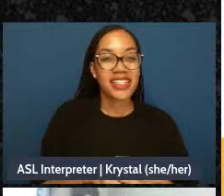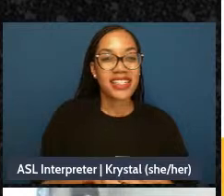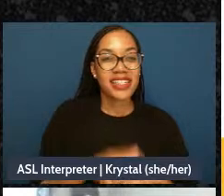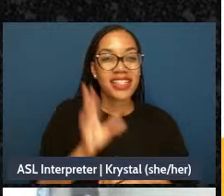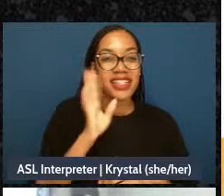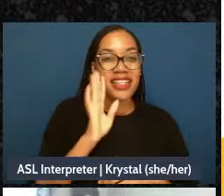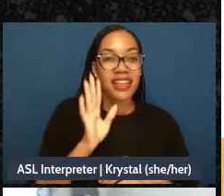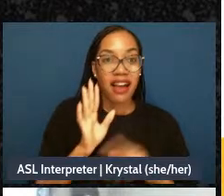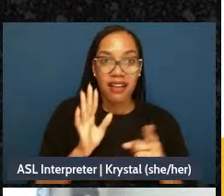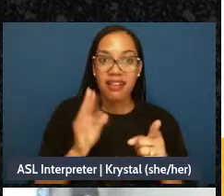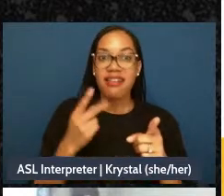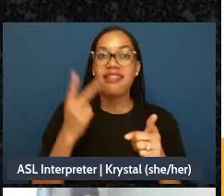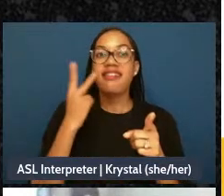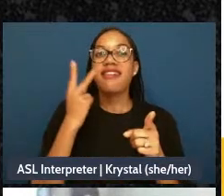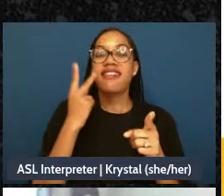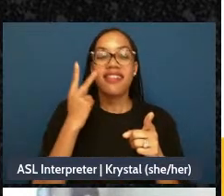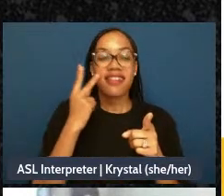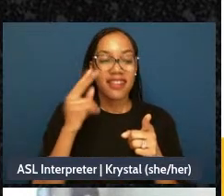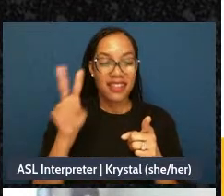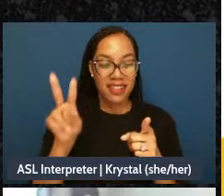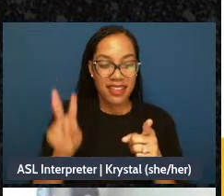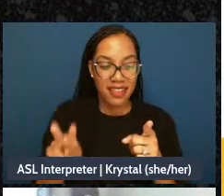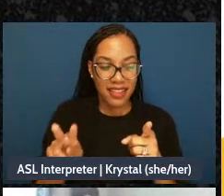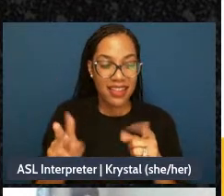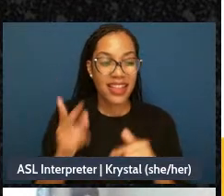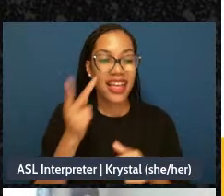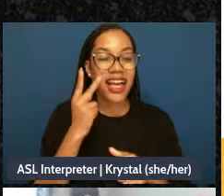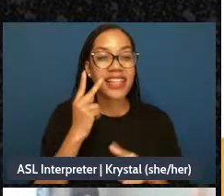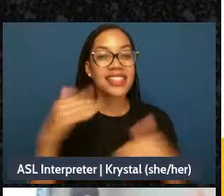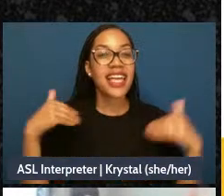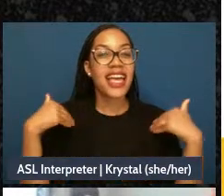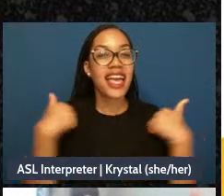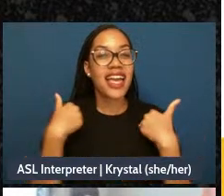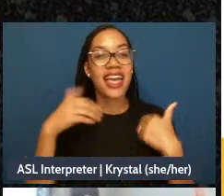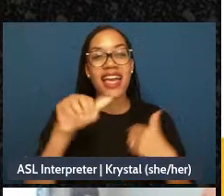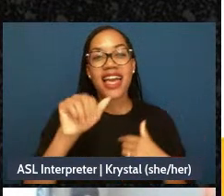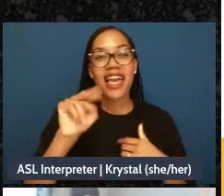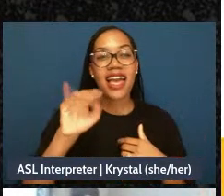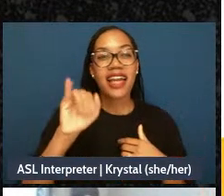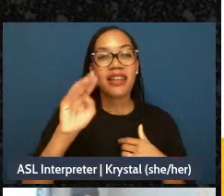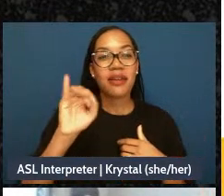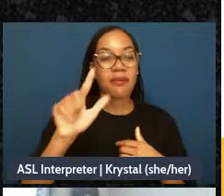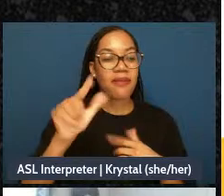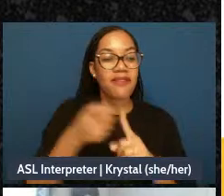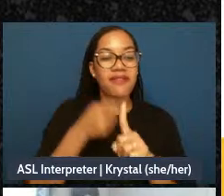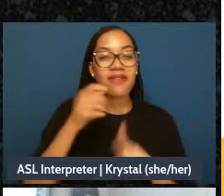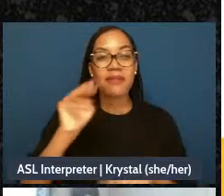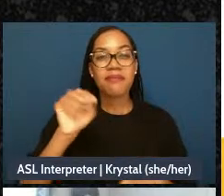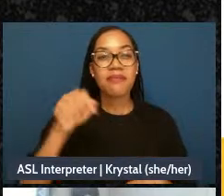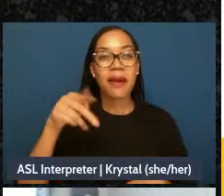Ah, it's animal from the Muppets, yellow magic